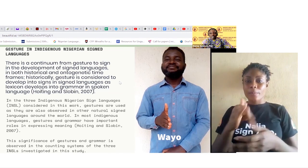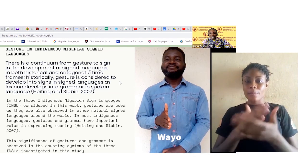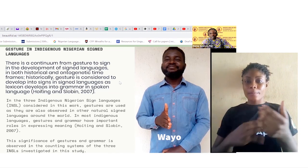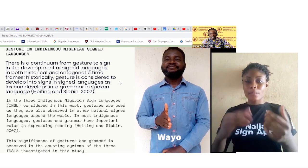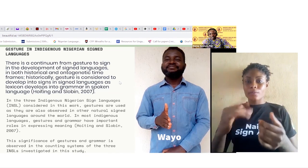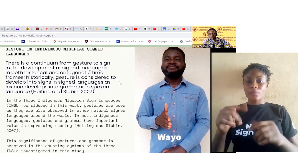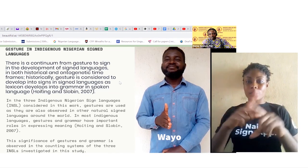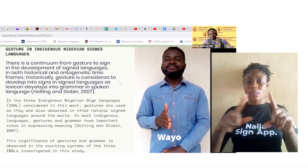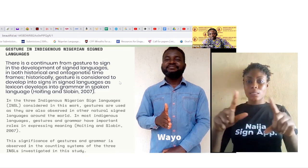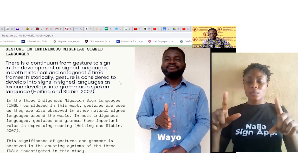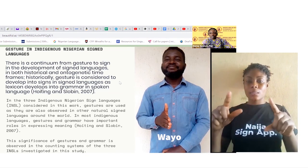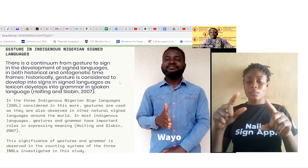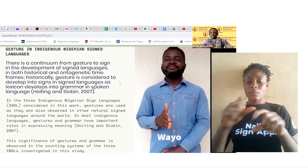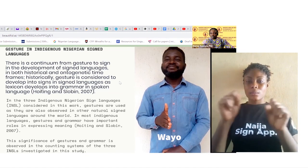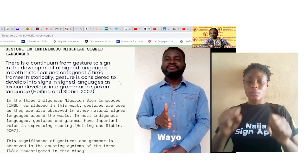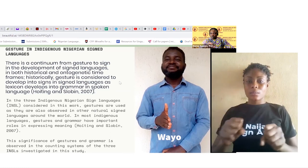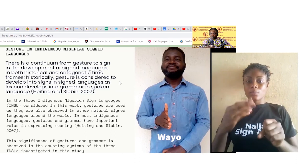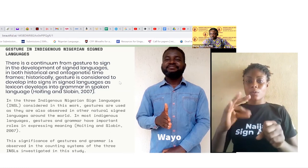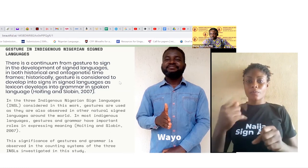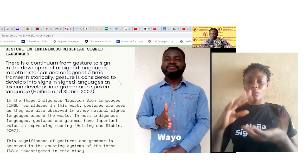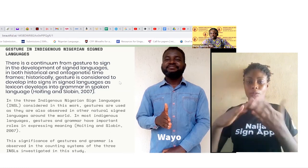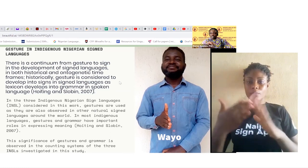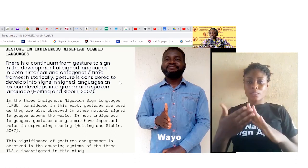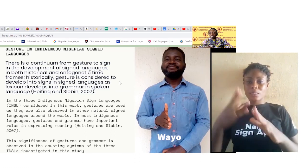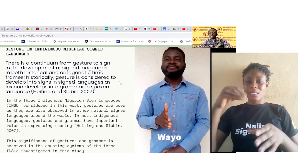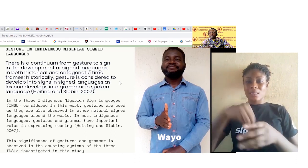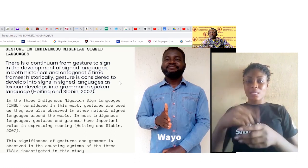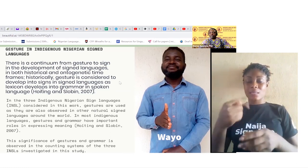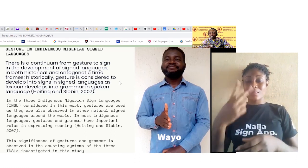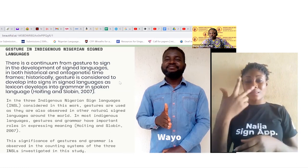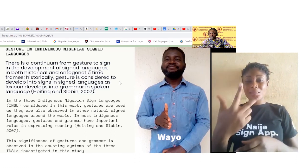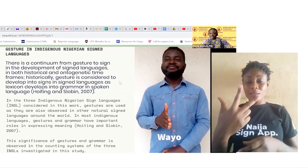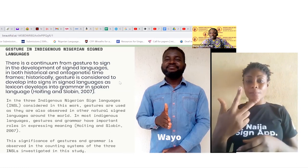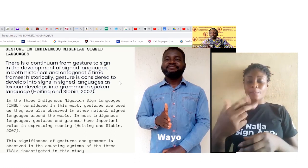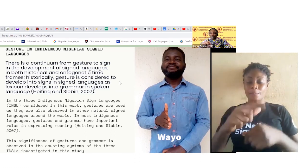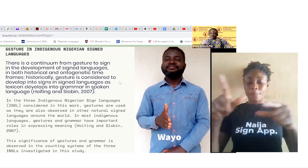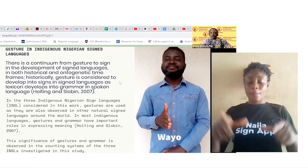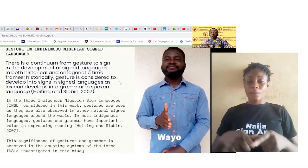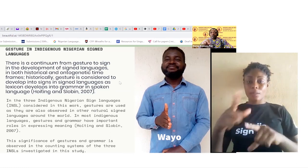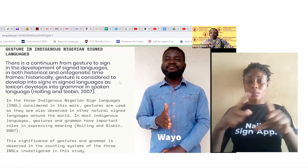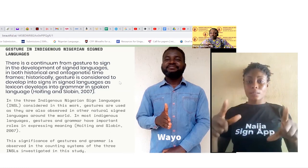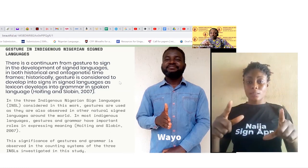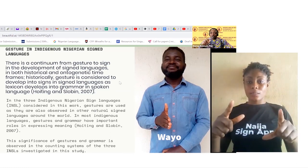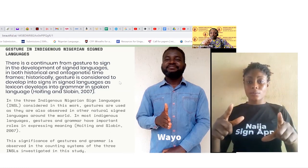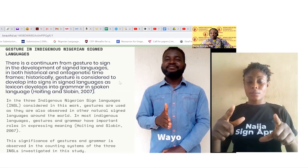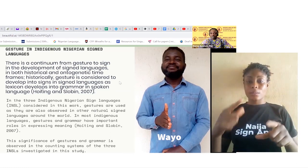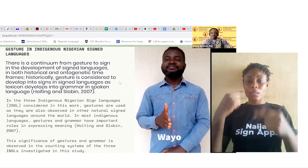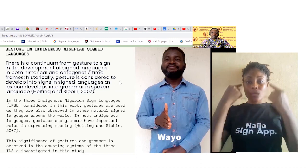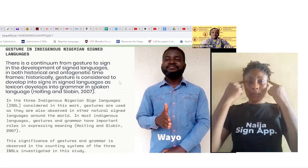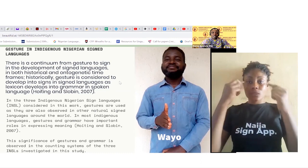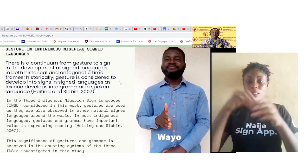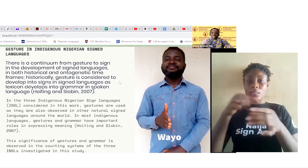Nigerian Sign Languages considered in this work gestures are used as they are also observed in